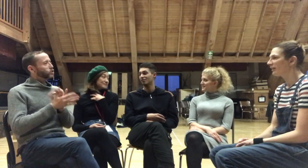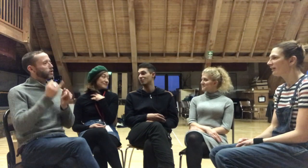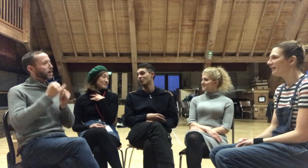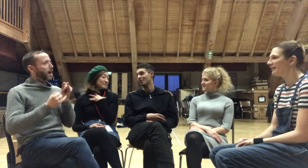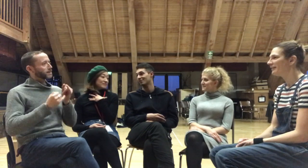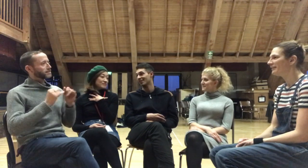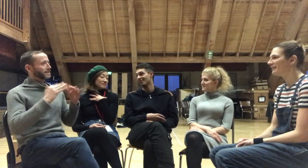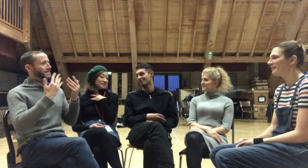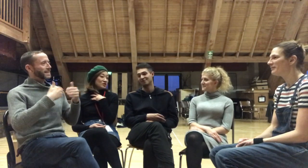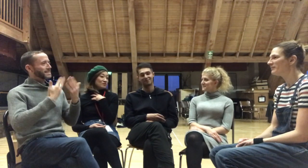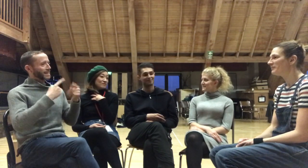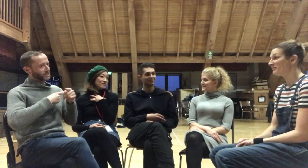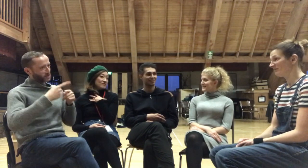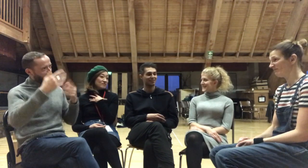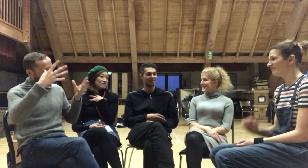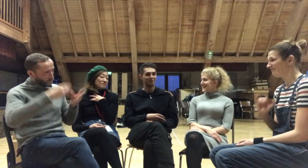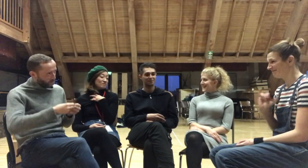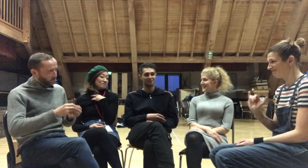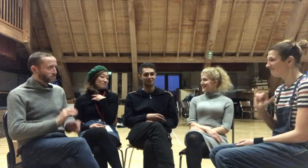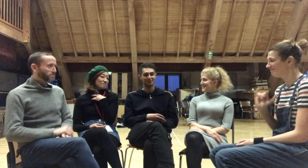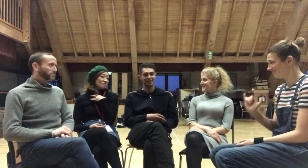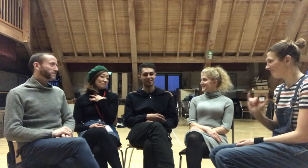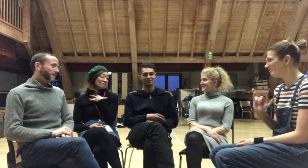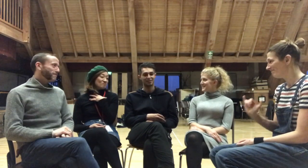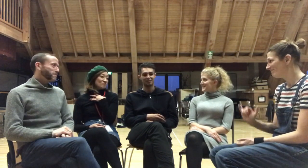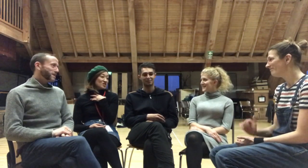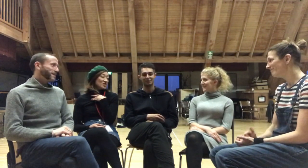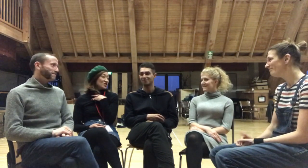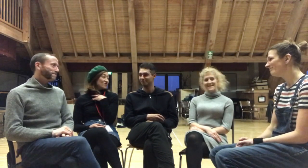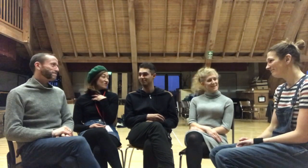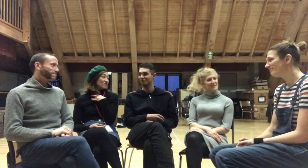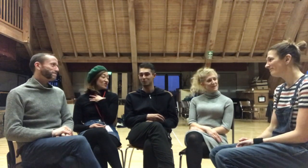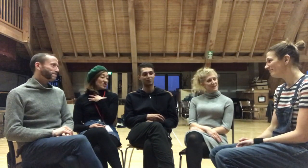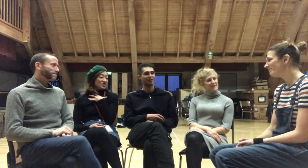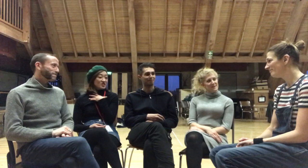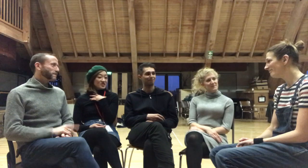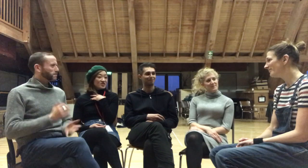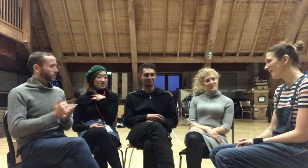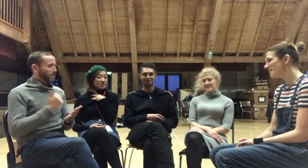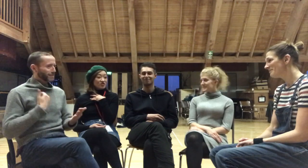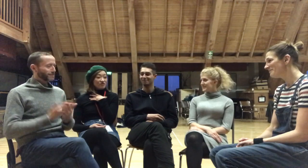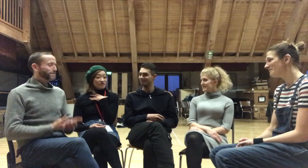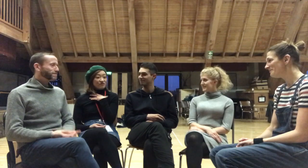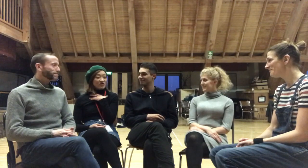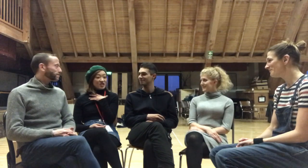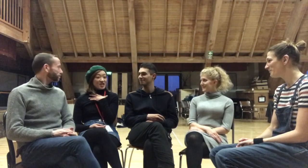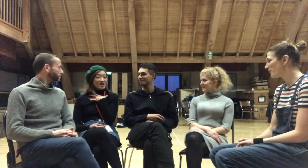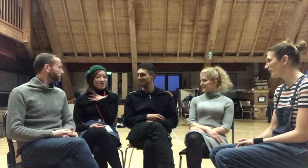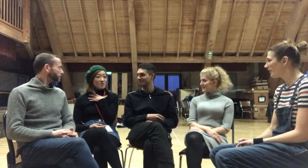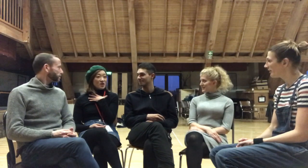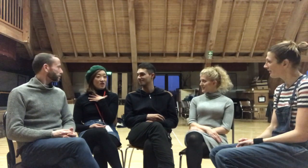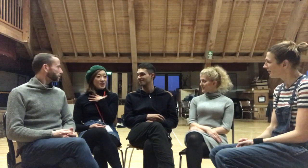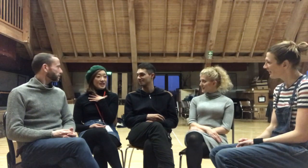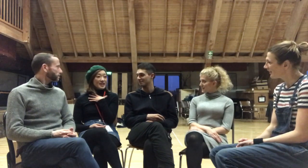that we all have together. Same for me. It's been brilliant.